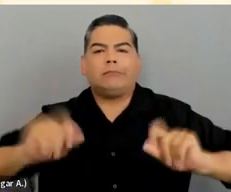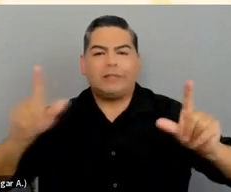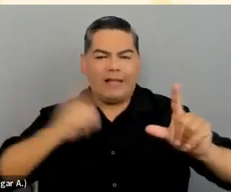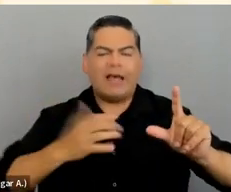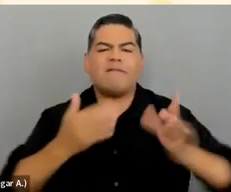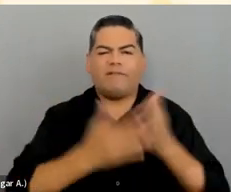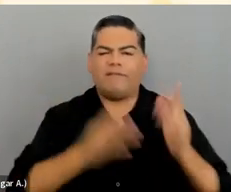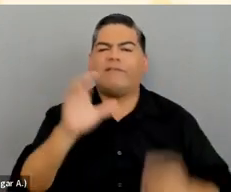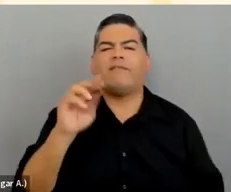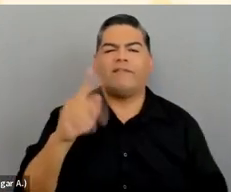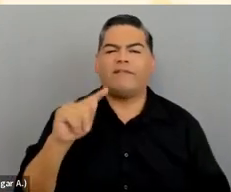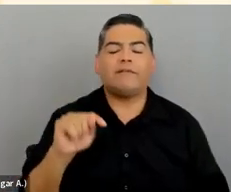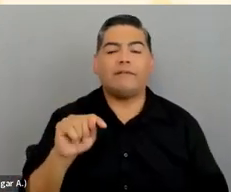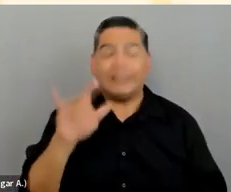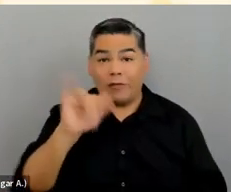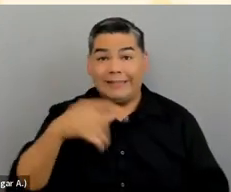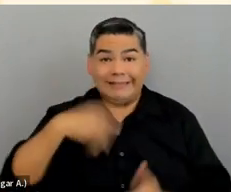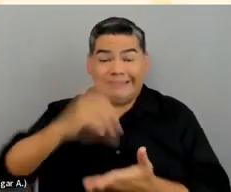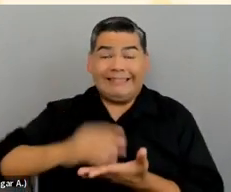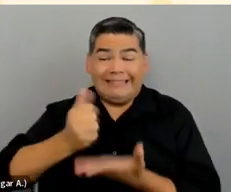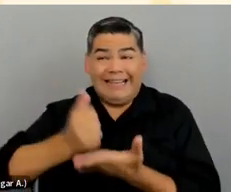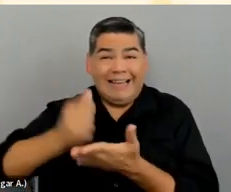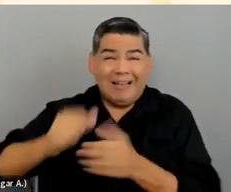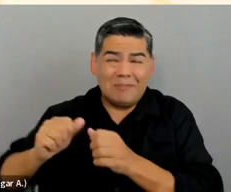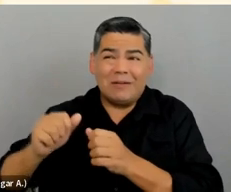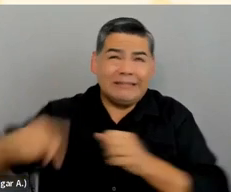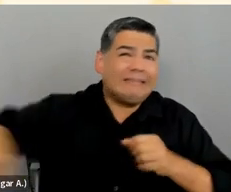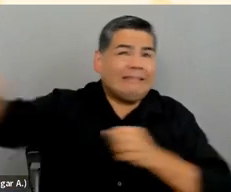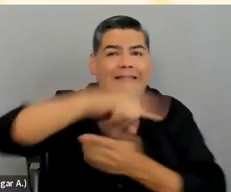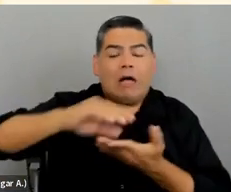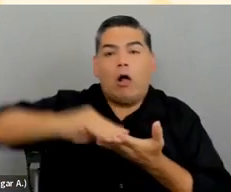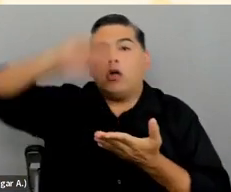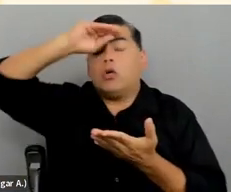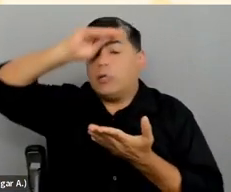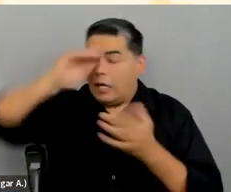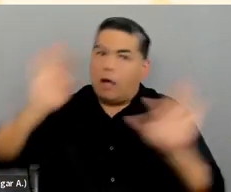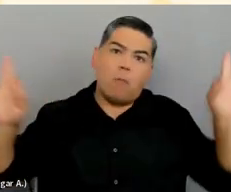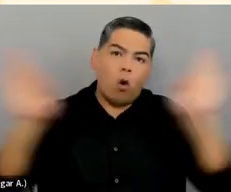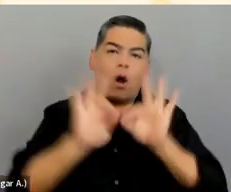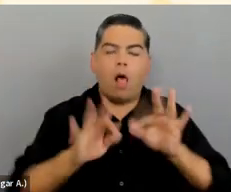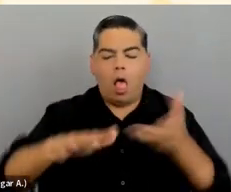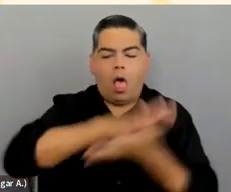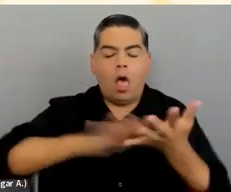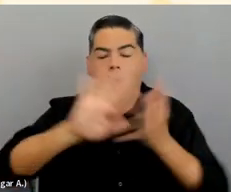So to help all of our learners, it's important to organize the content. Use headings where they're appropriate.